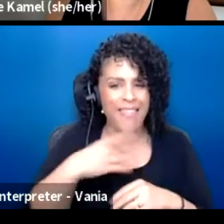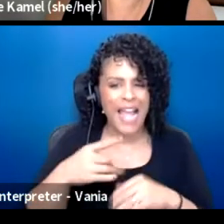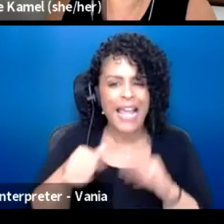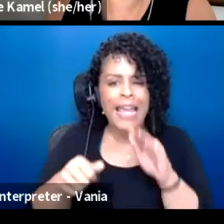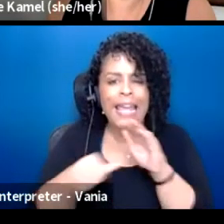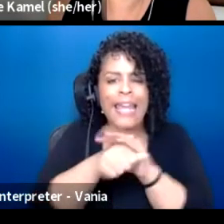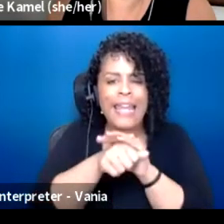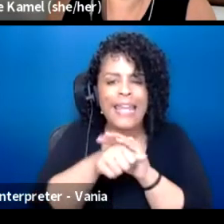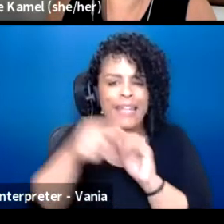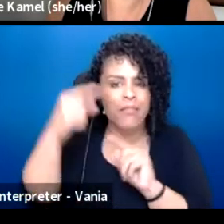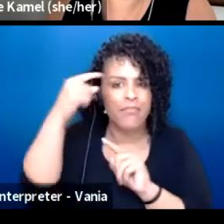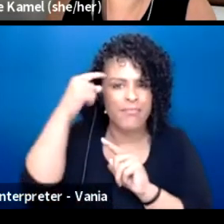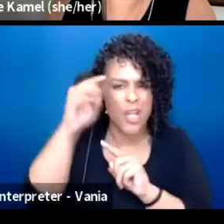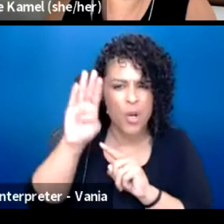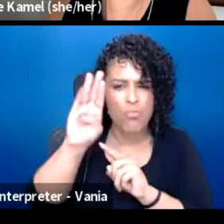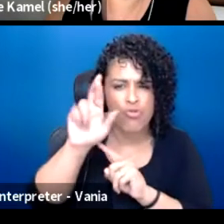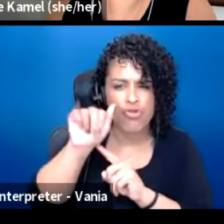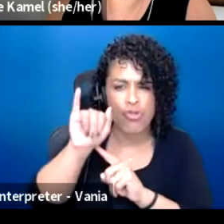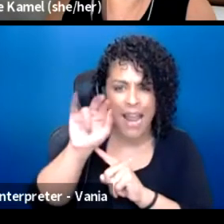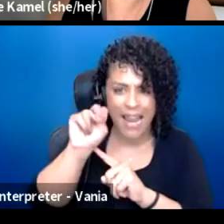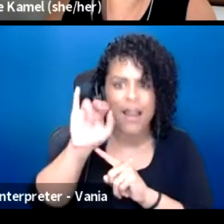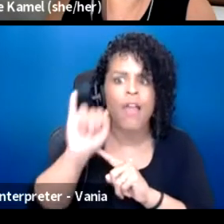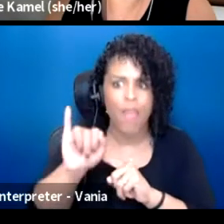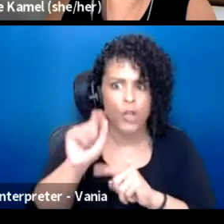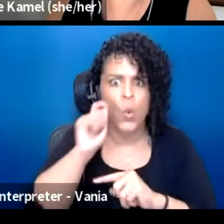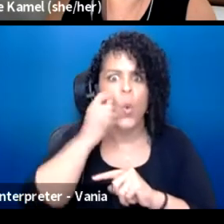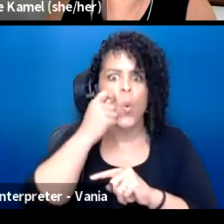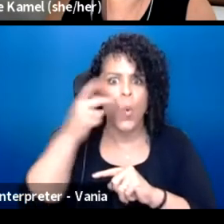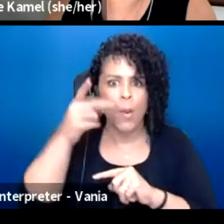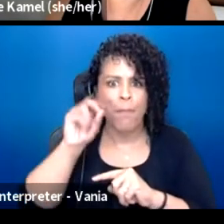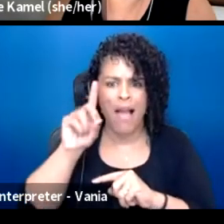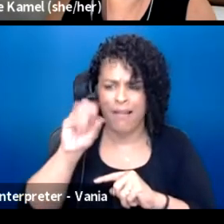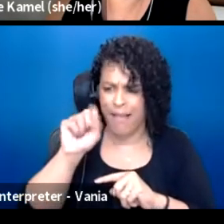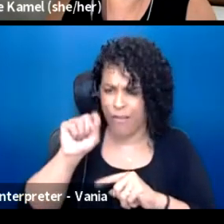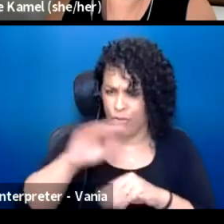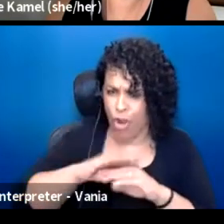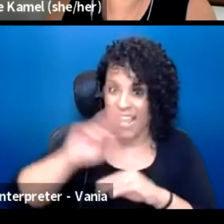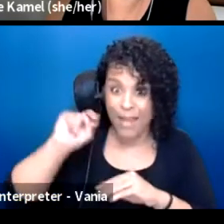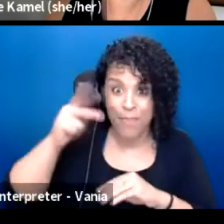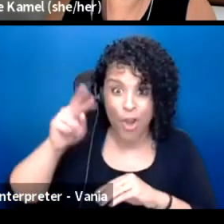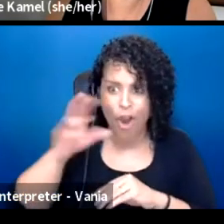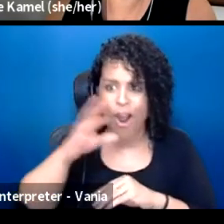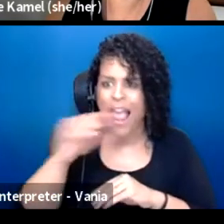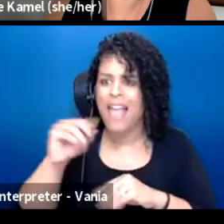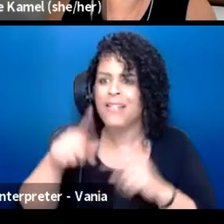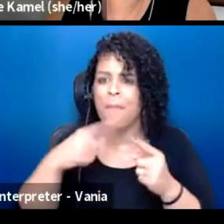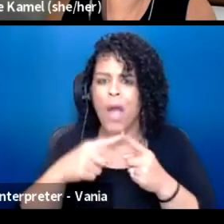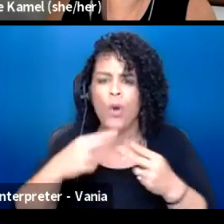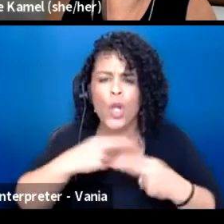That's another really cool podcast on NPR, I think. And it's really about human psychology.